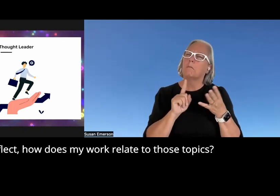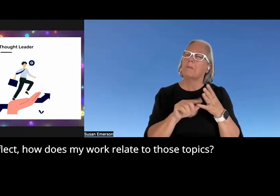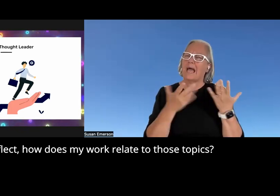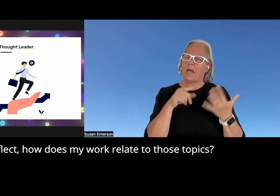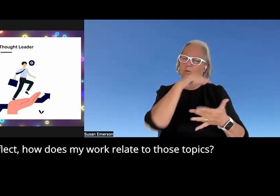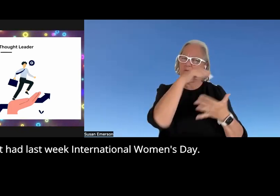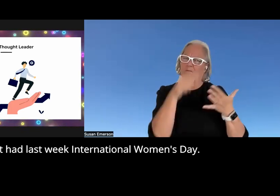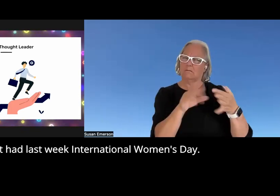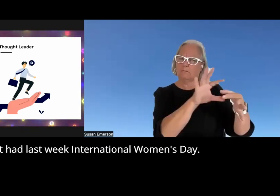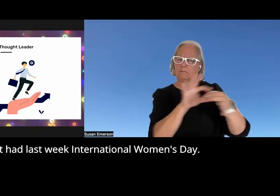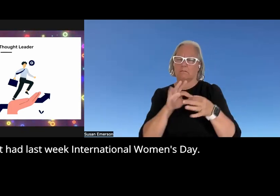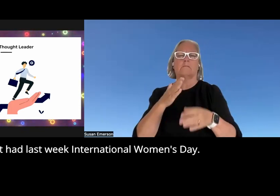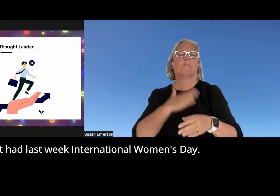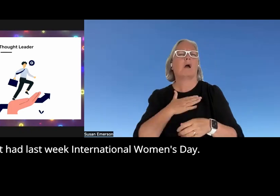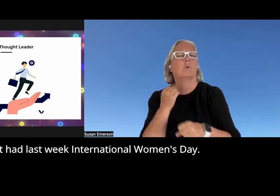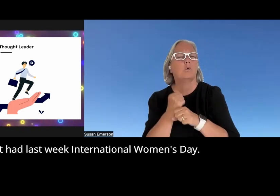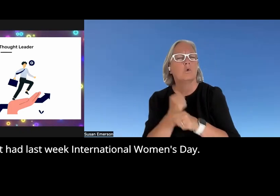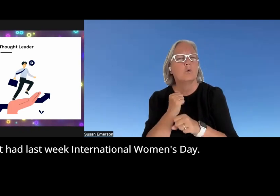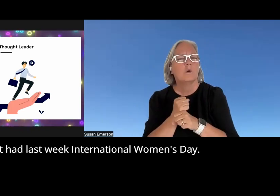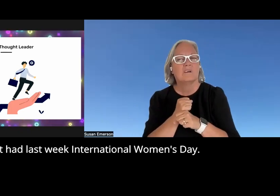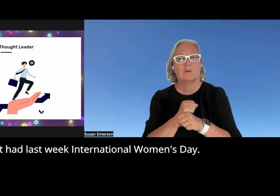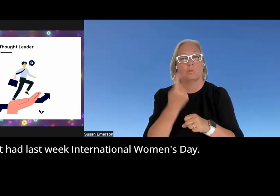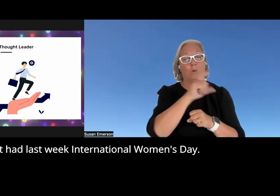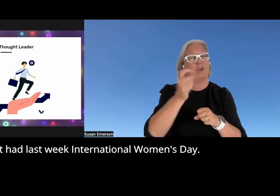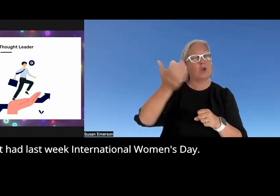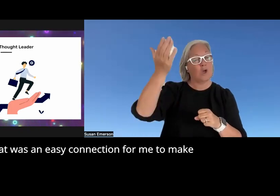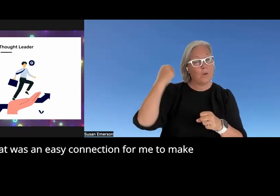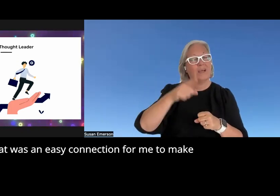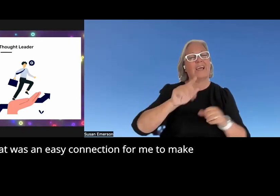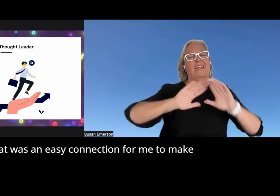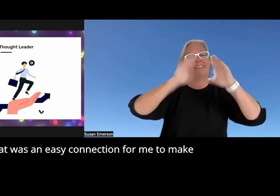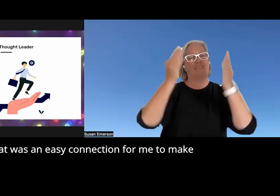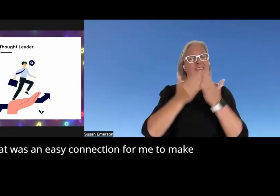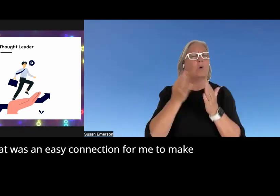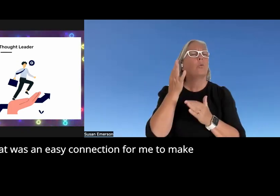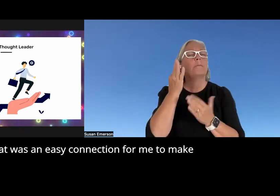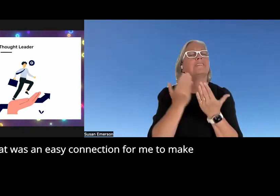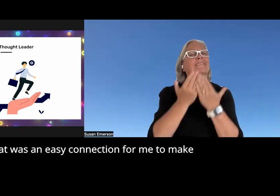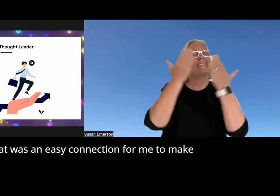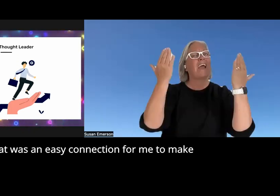topics we just had last week International women's day so that was an easy connection for me to make